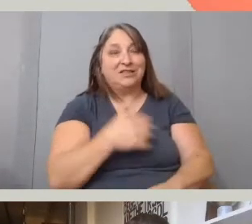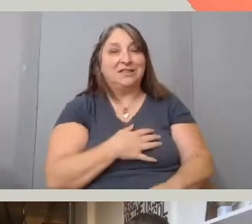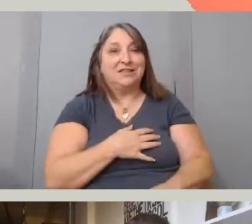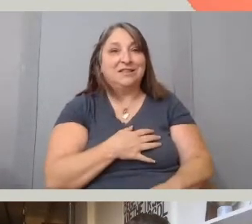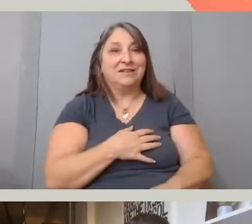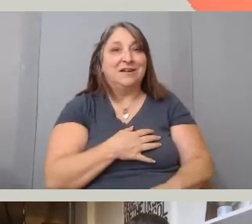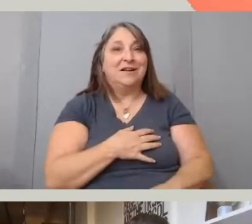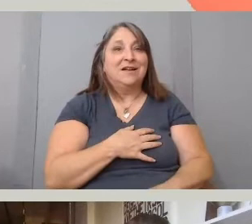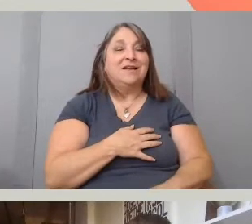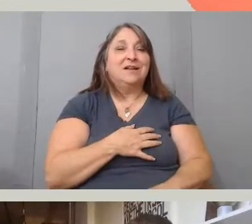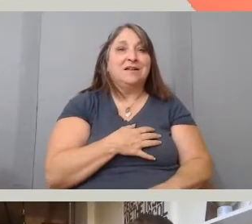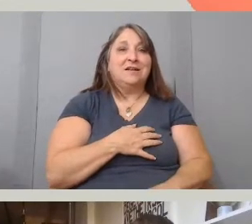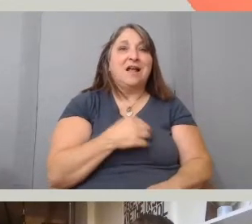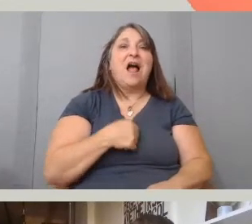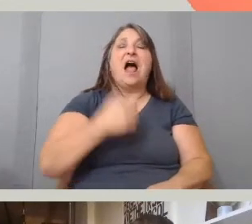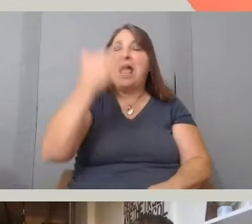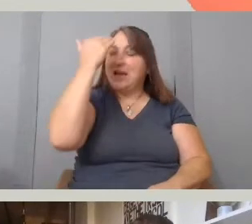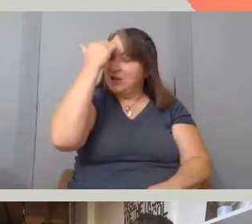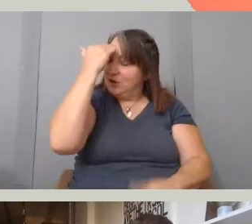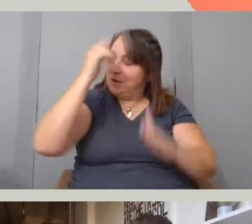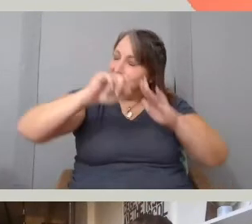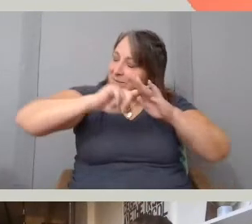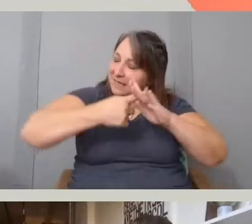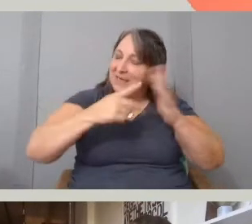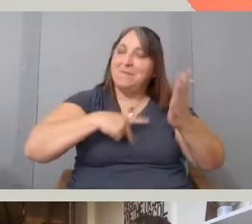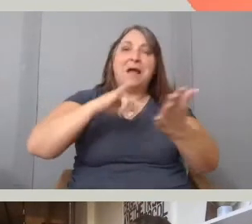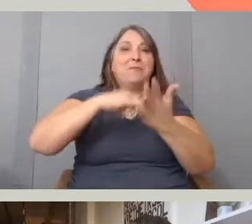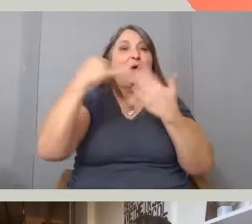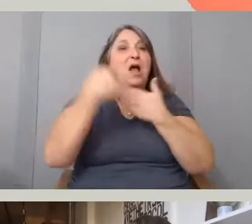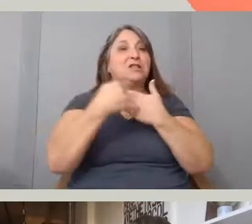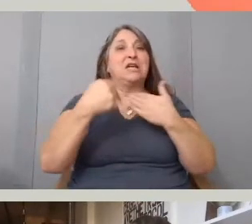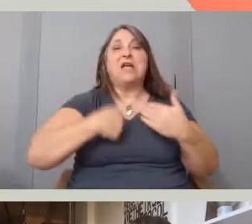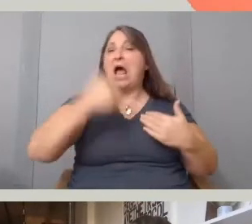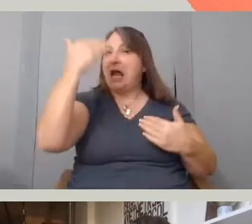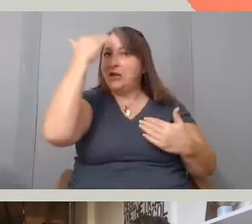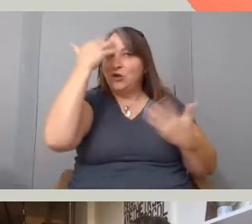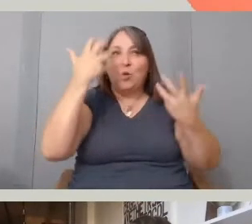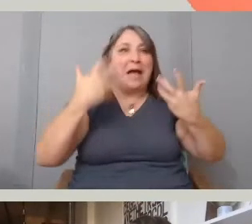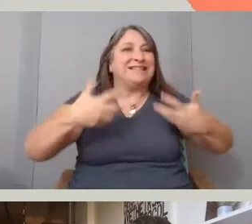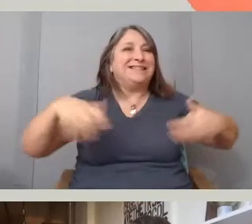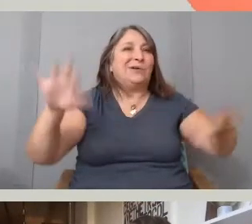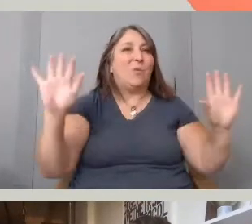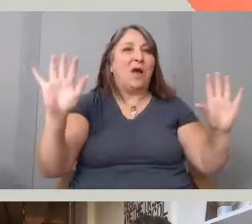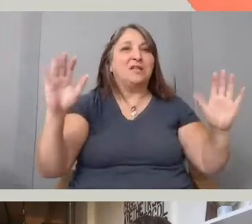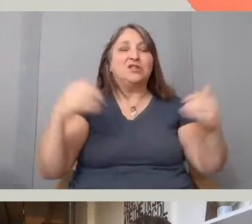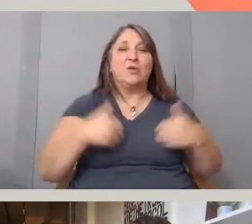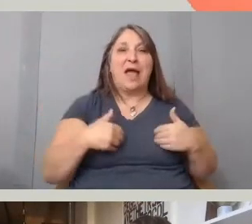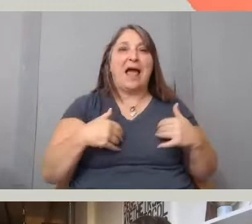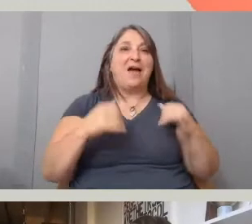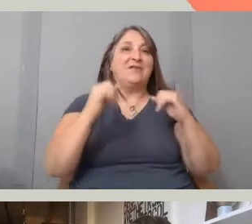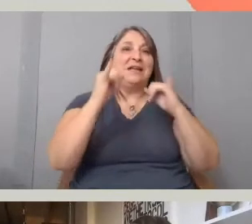I knew at the very beginning of this project I did not want to have interviews, to tell you the story,